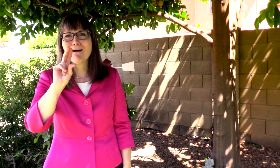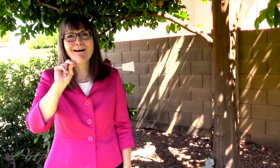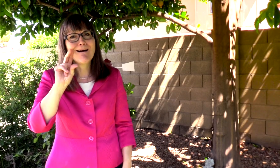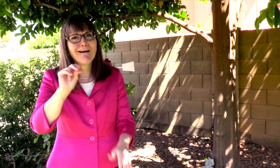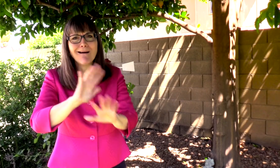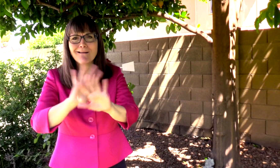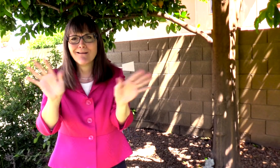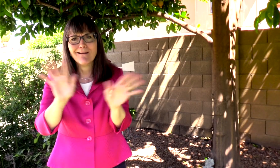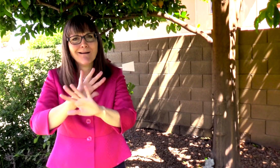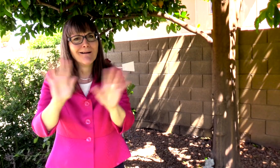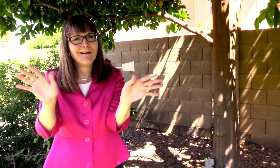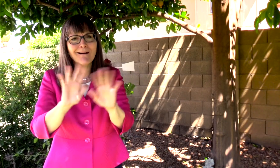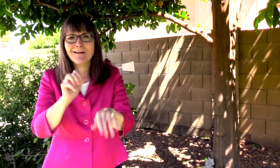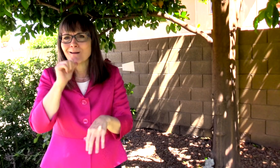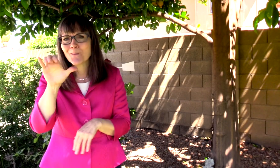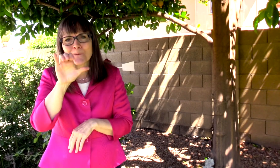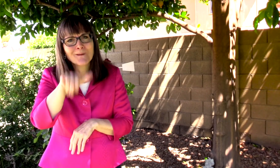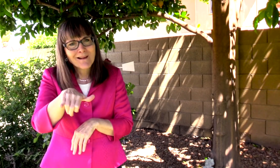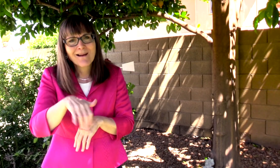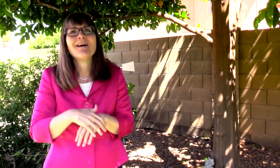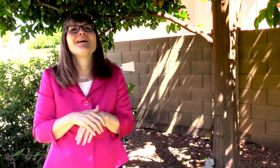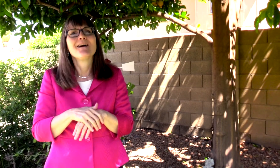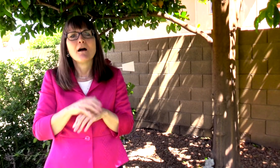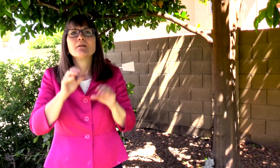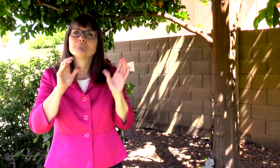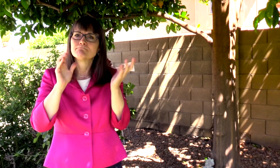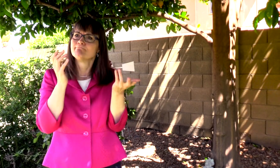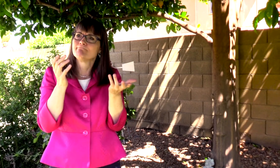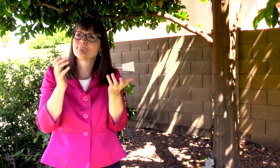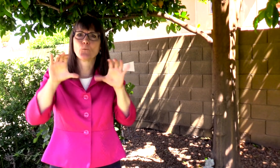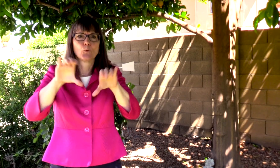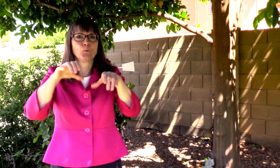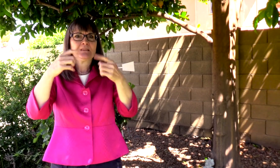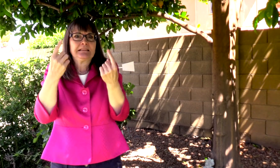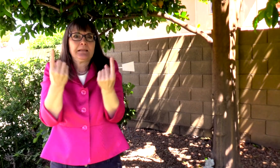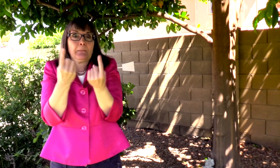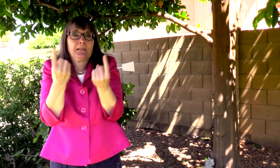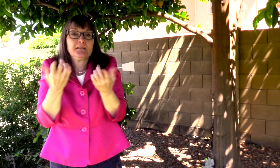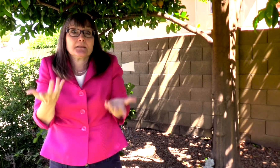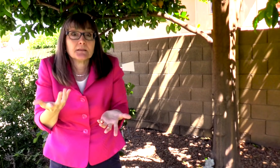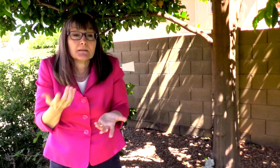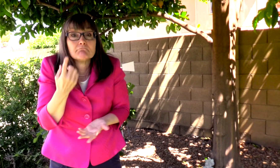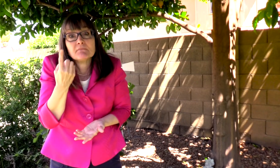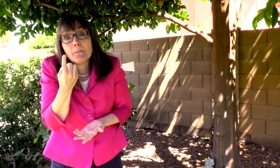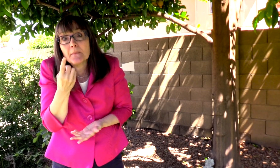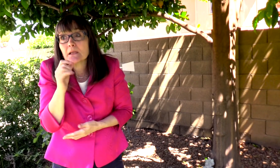NO, DON'T DO THAT! DO SOMETHING!